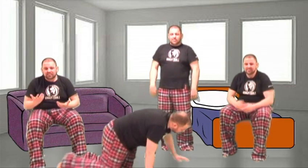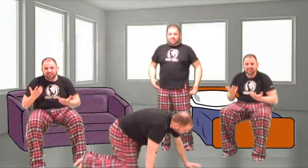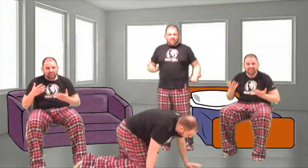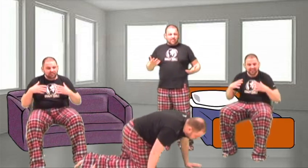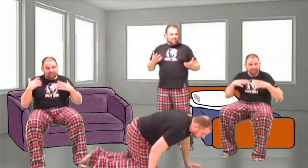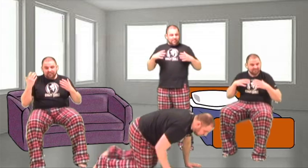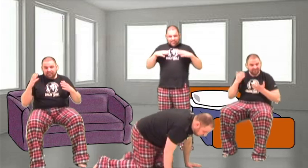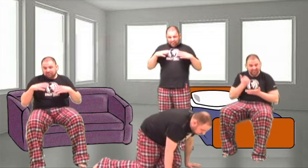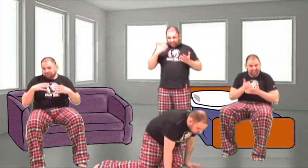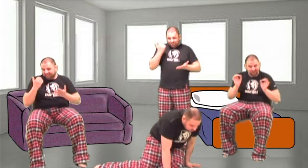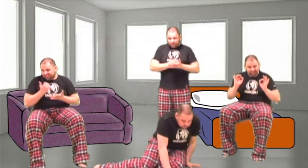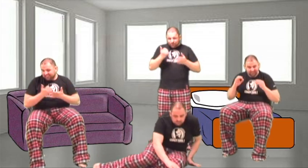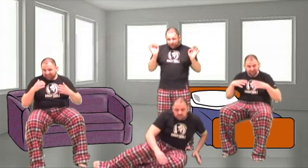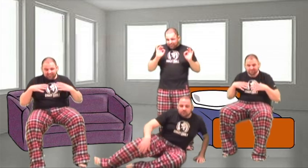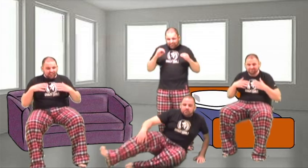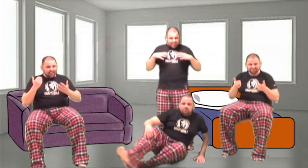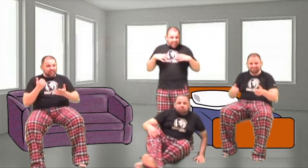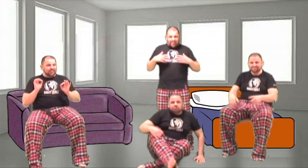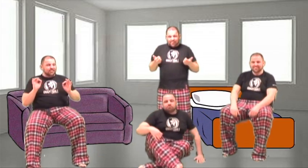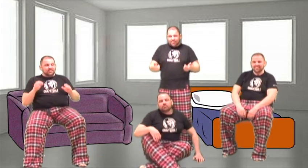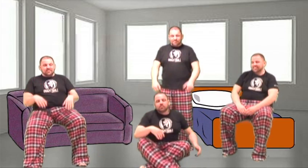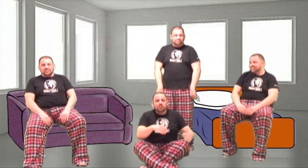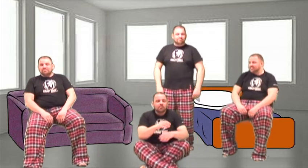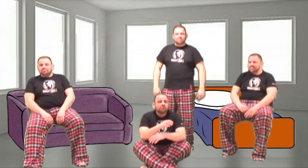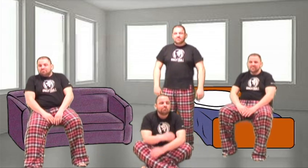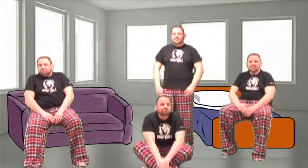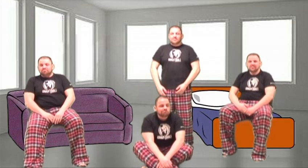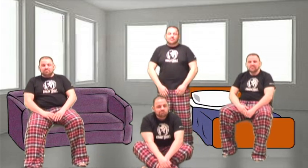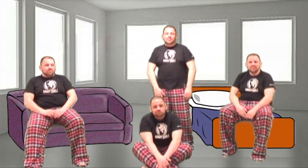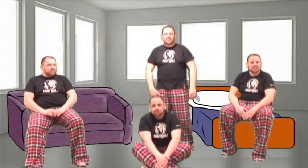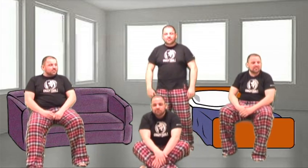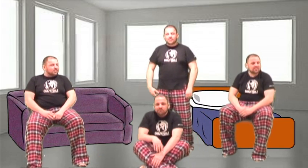'Cause today I swear I'm not doing anything No, I ain't gonna comb my hair 'Cause I ain't going anywhere No, no, no, no, no, no, no, no, no